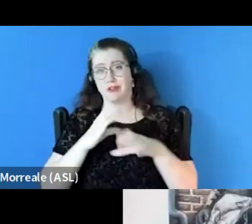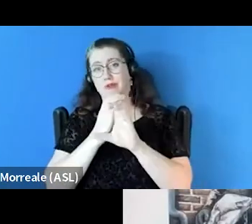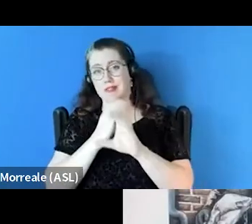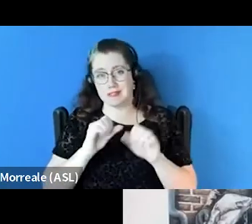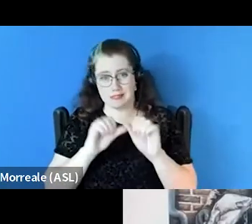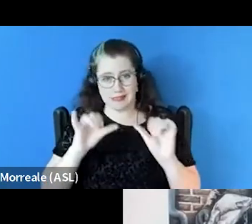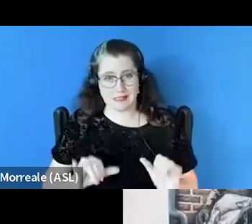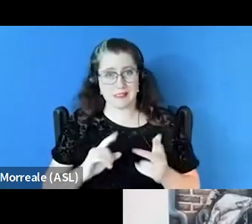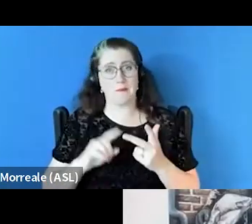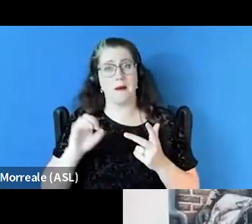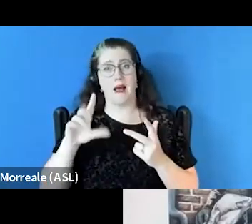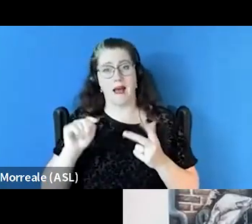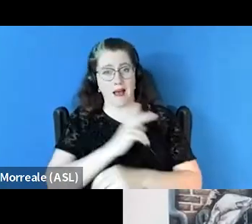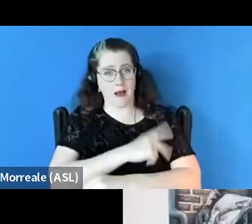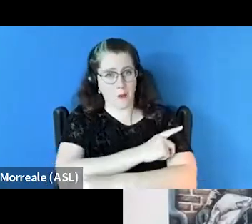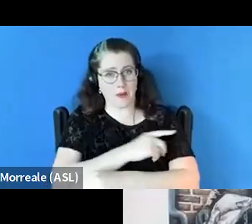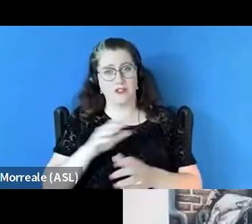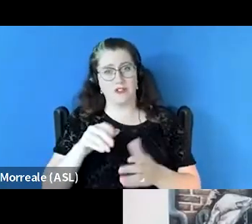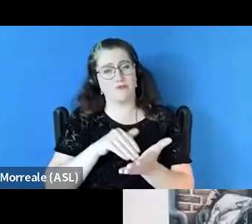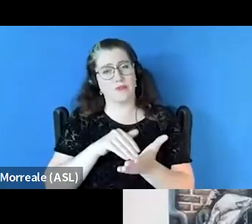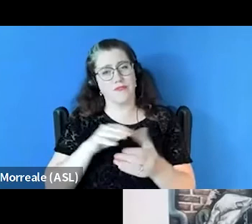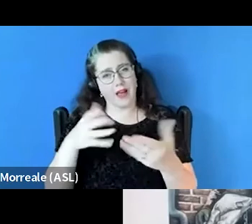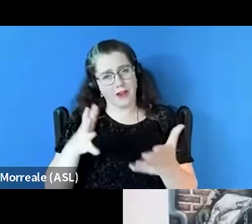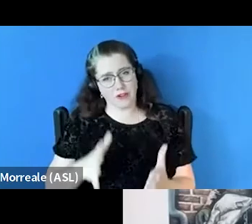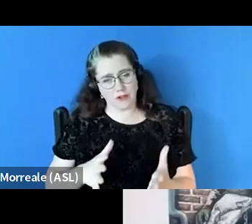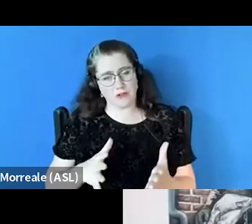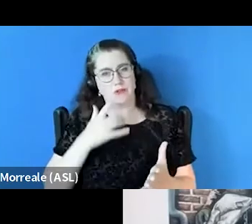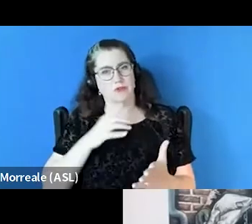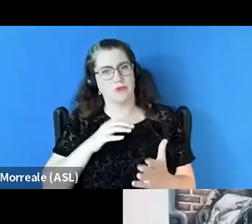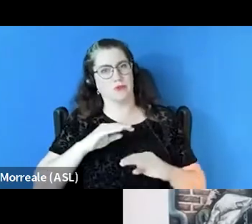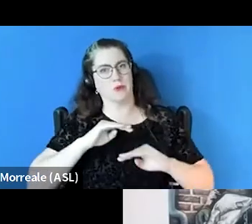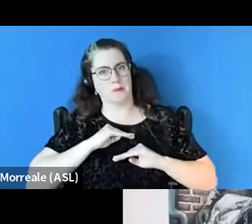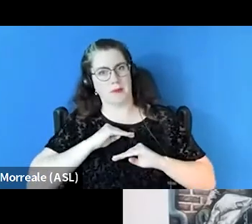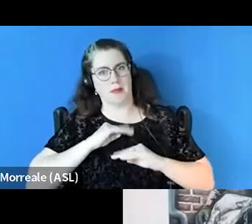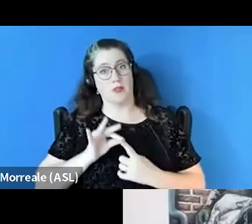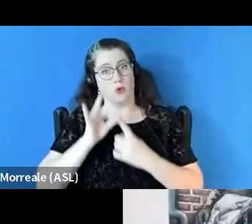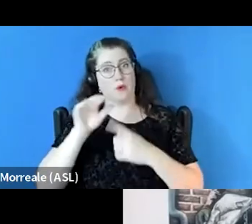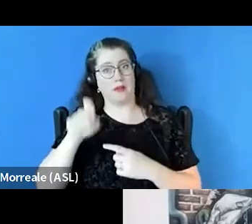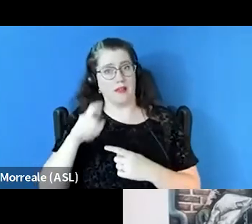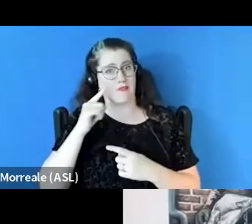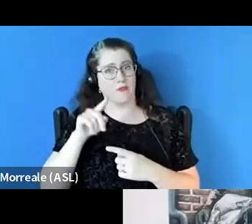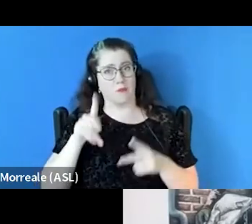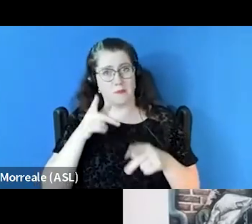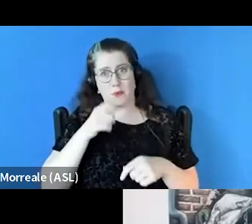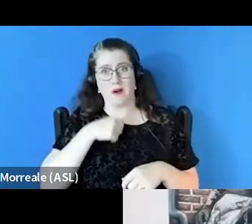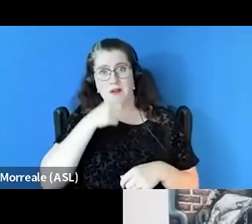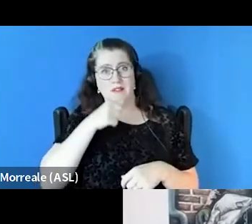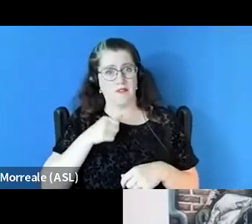and our outpatient providers to meet the unique needs of individuals who are really suffering in those use patterns